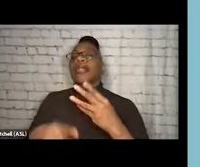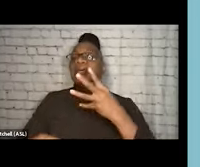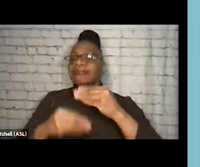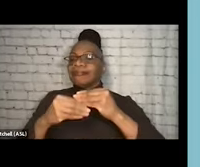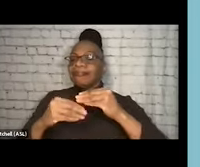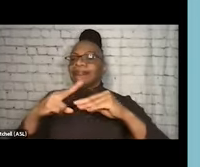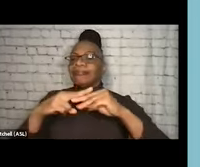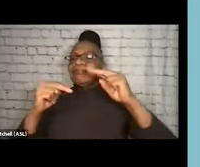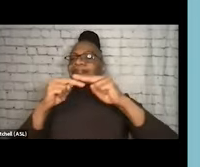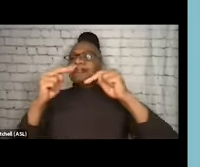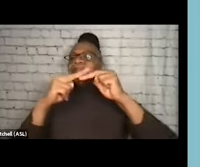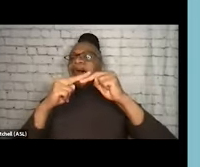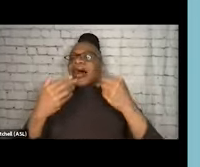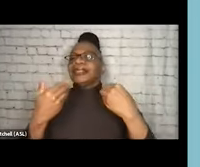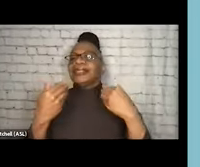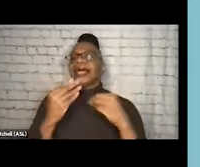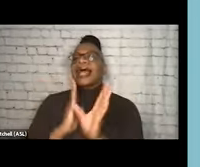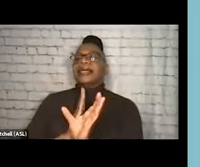into our kind of cadence of regular services,